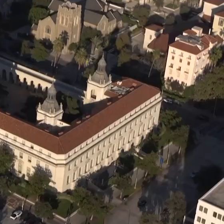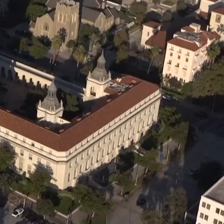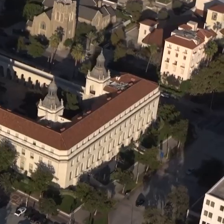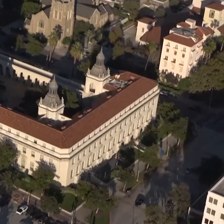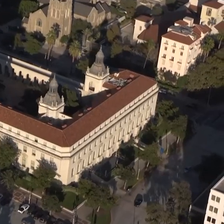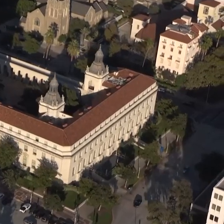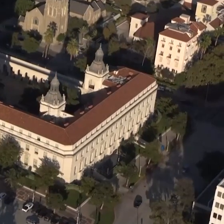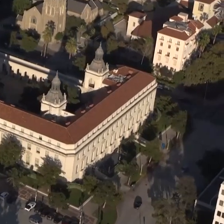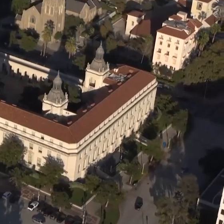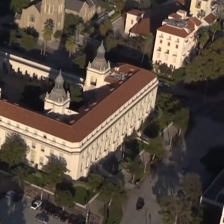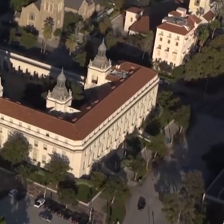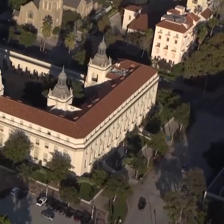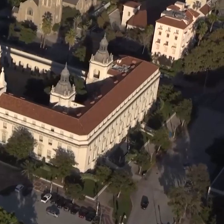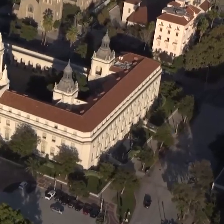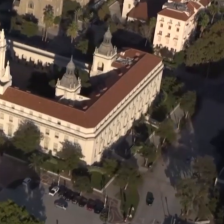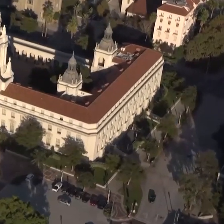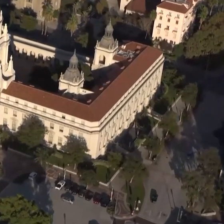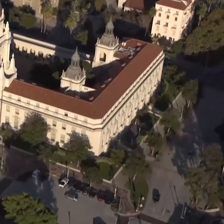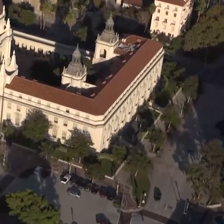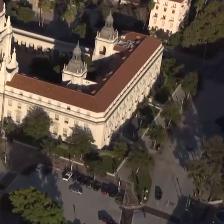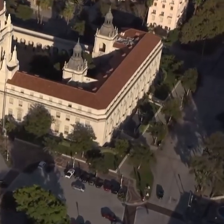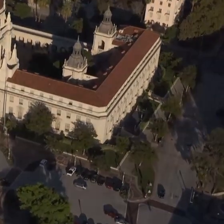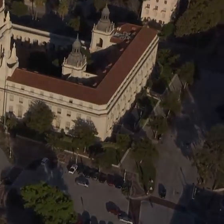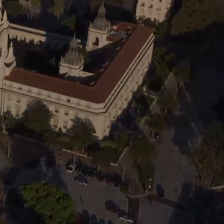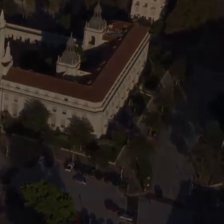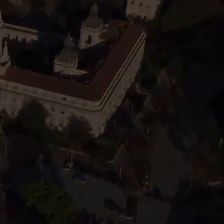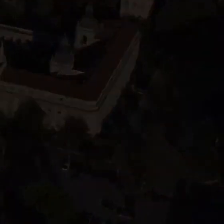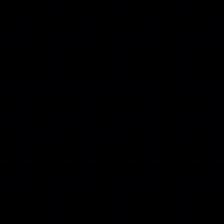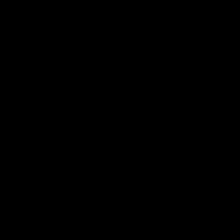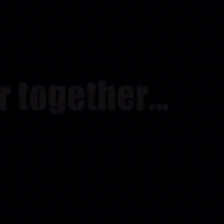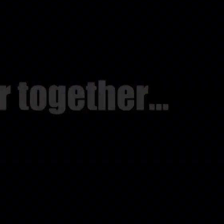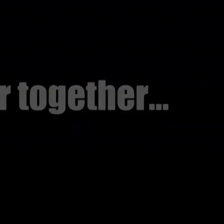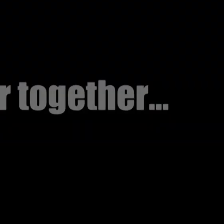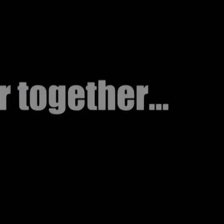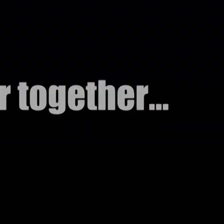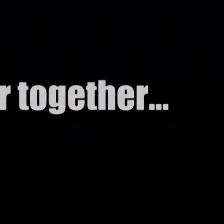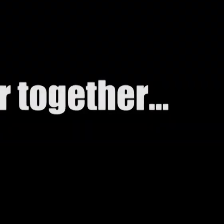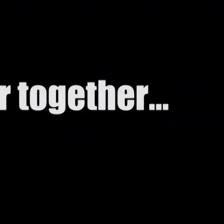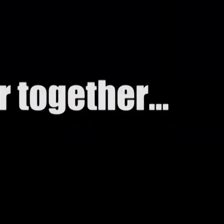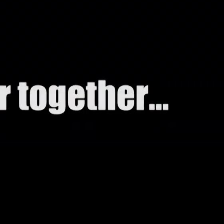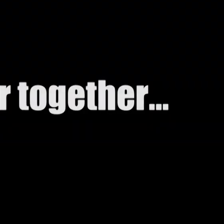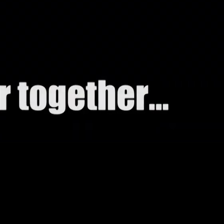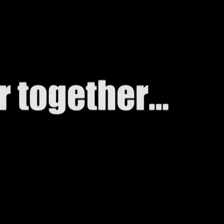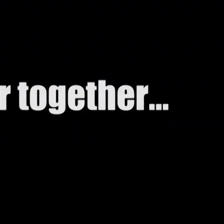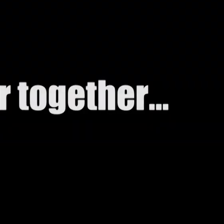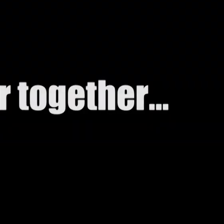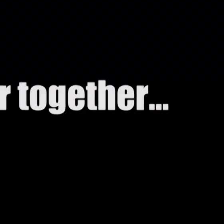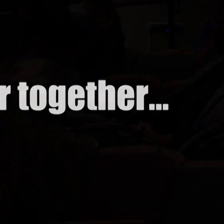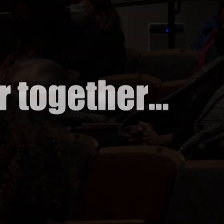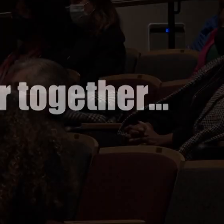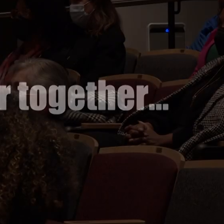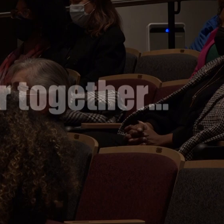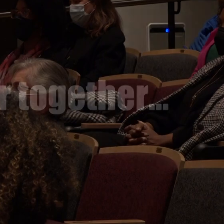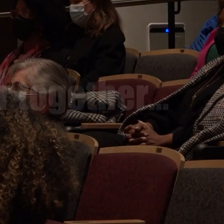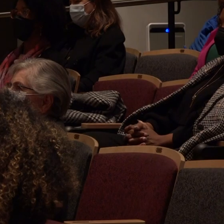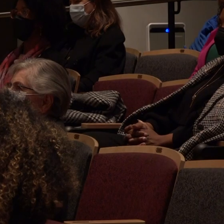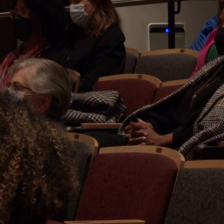pasadena is resilient and pasadena residents are proving that we are stronger together